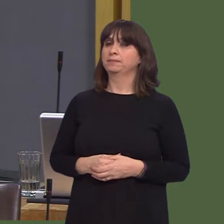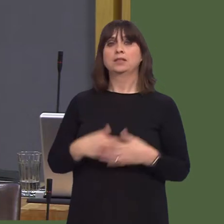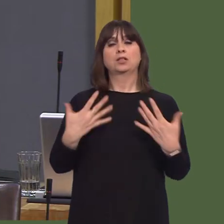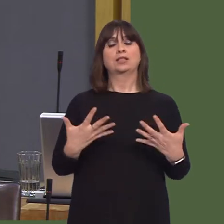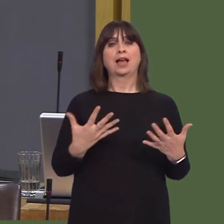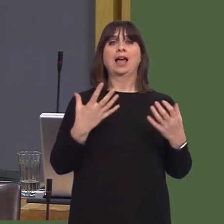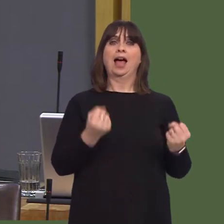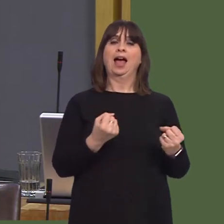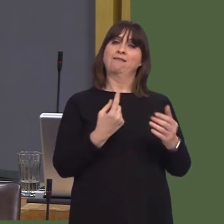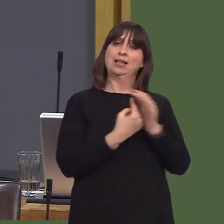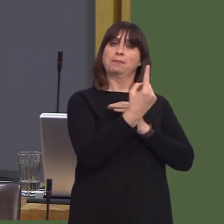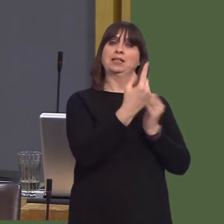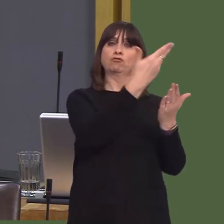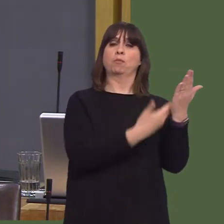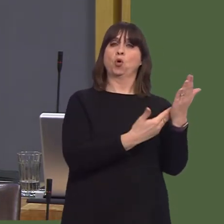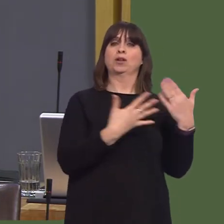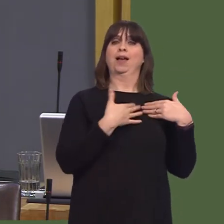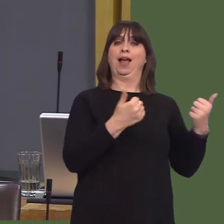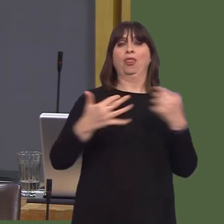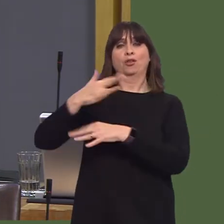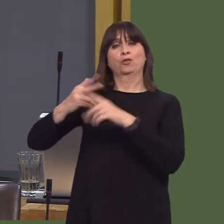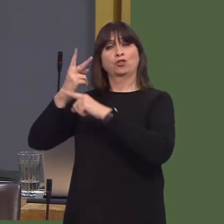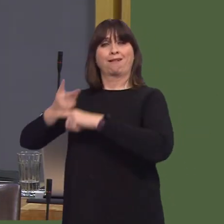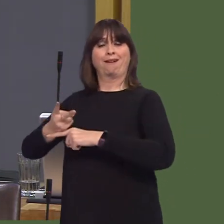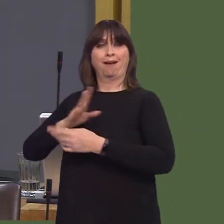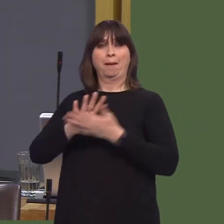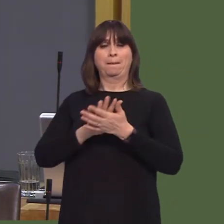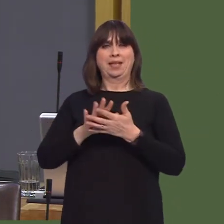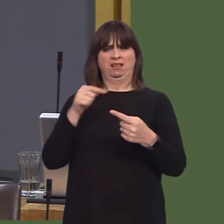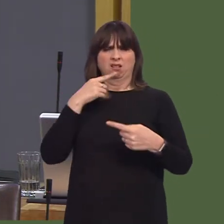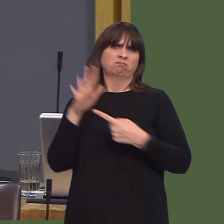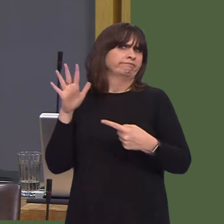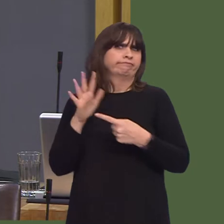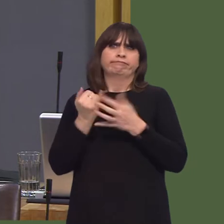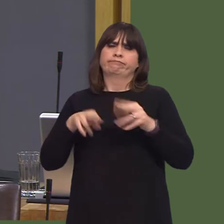Services the problem of ambulance taxis being cancelled at the very last momentósomething